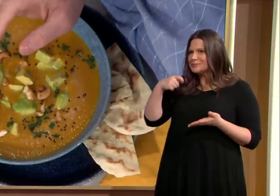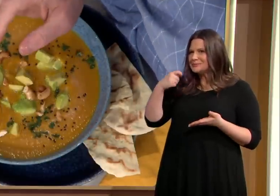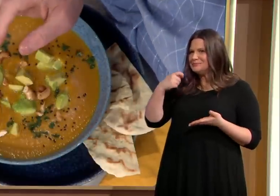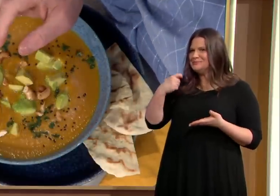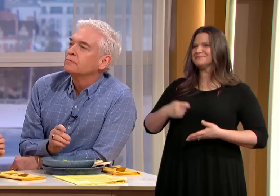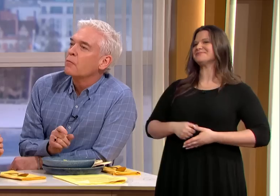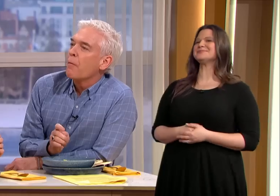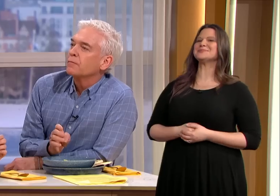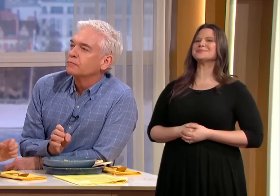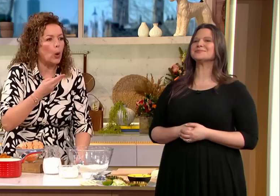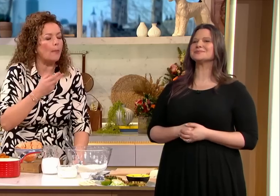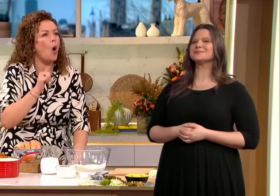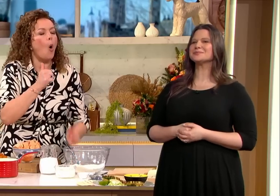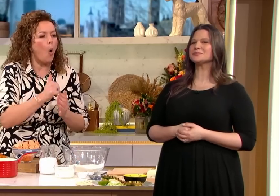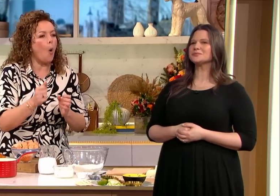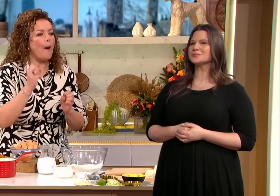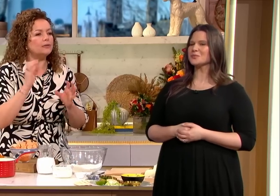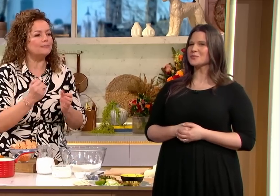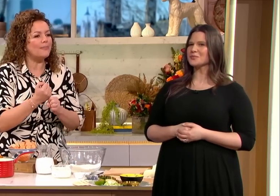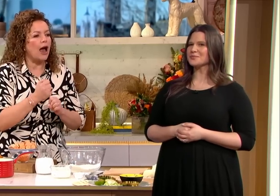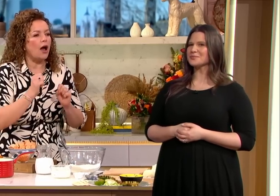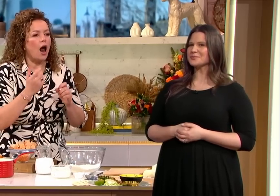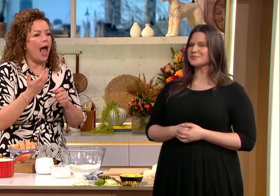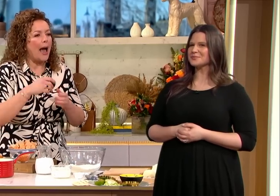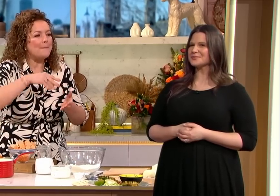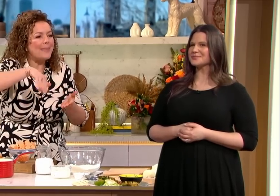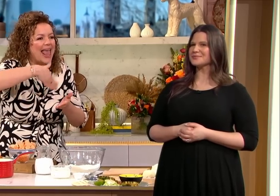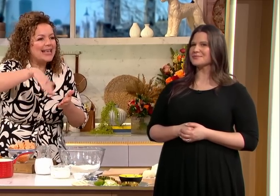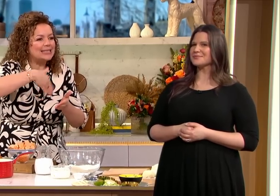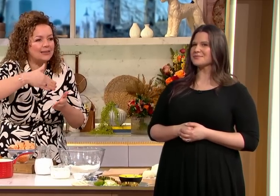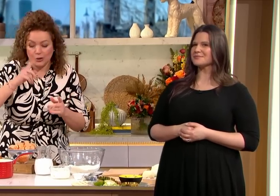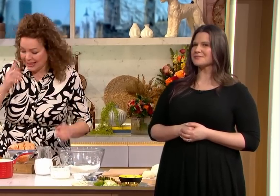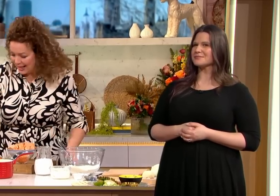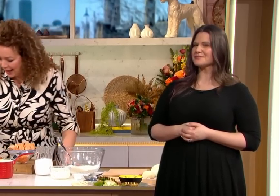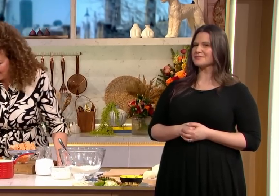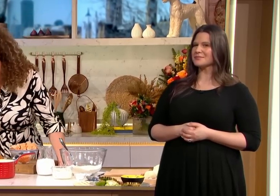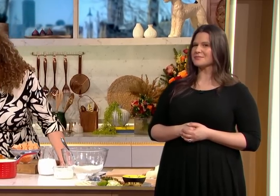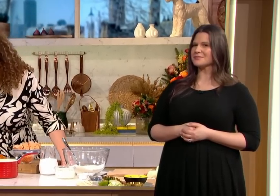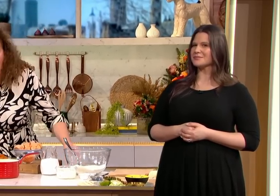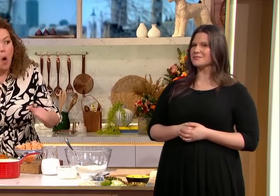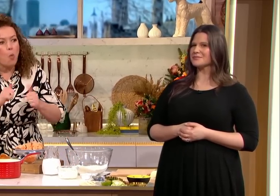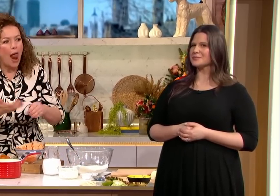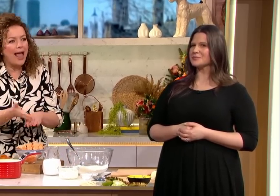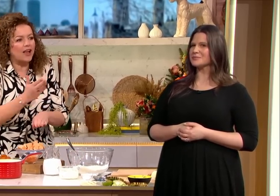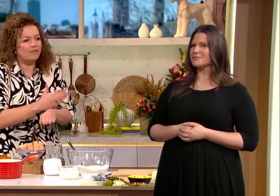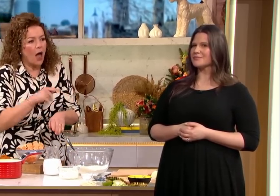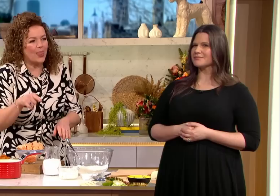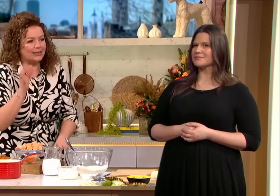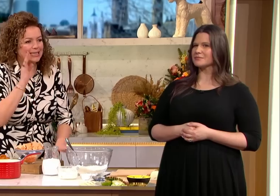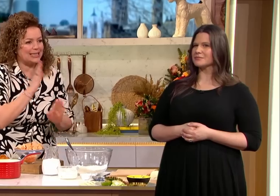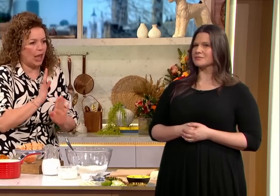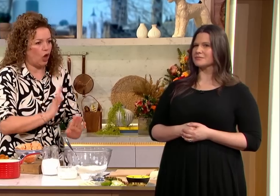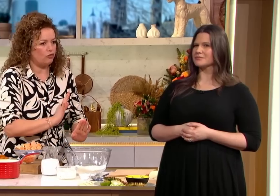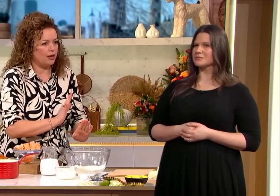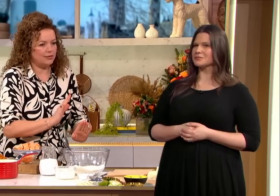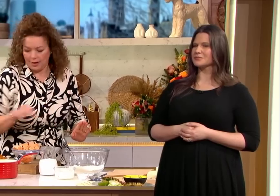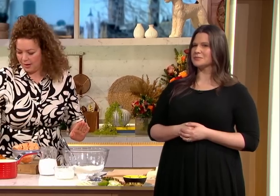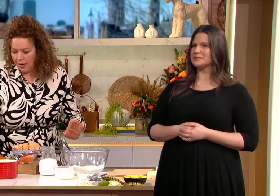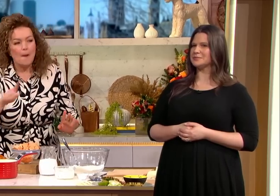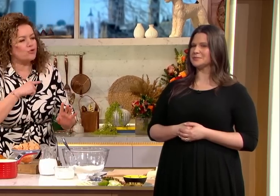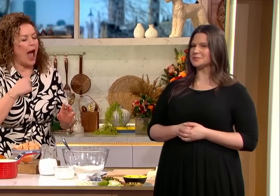so first of all when you're making soup always make a paste well in advance this is the secret